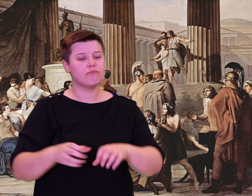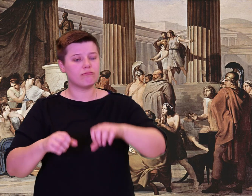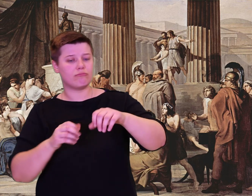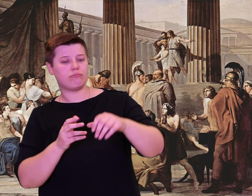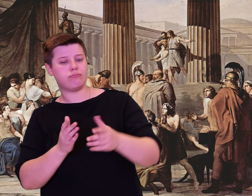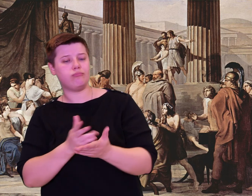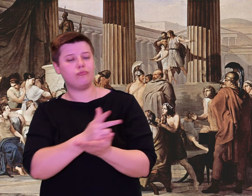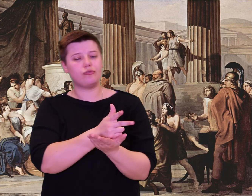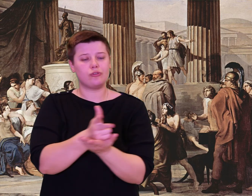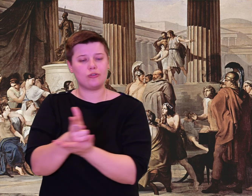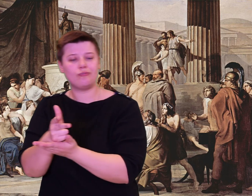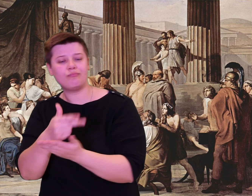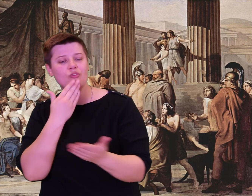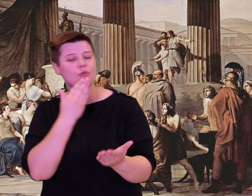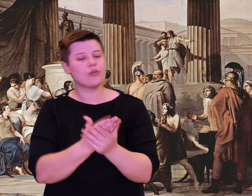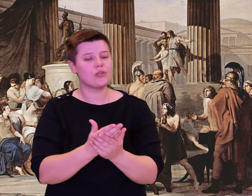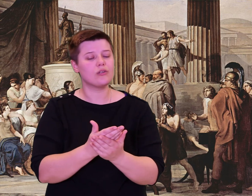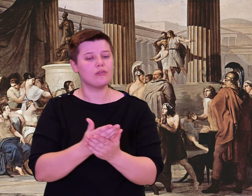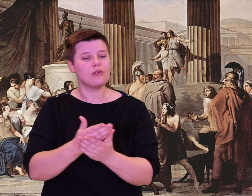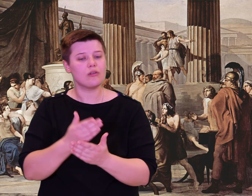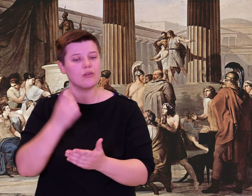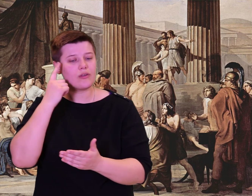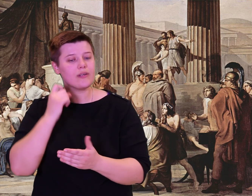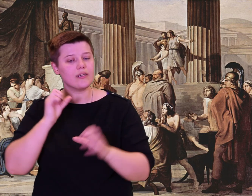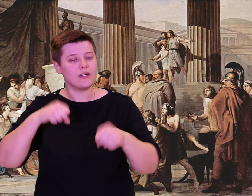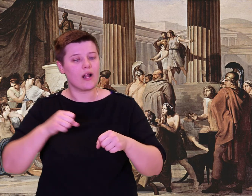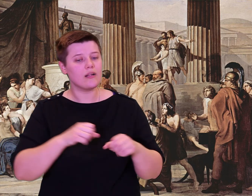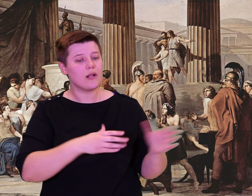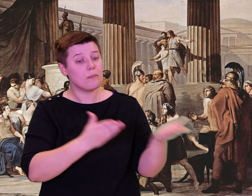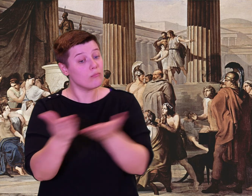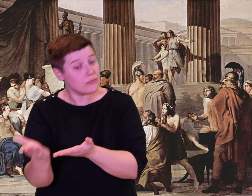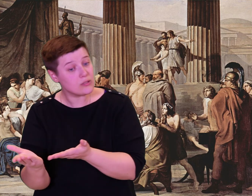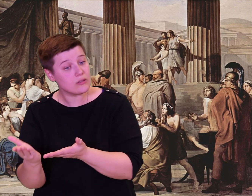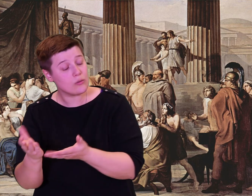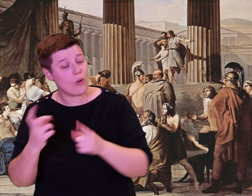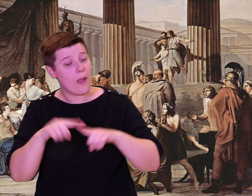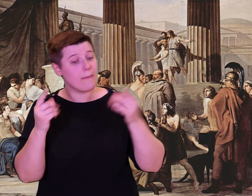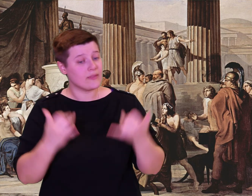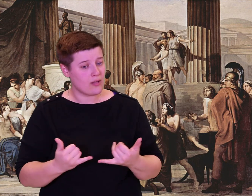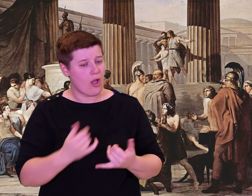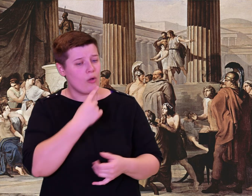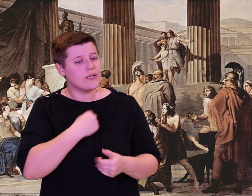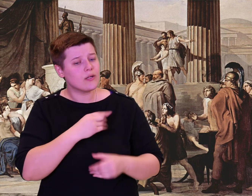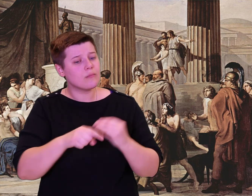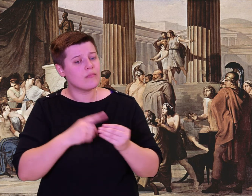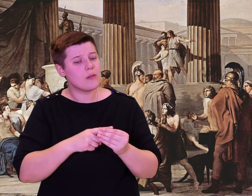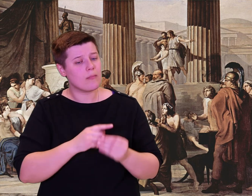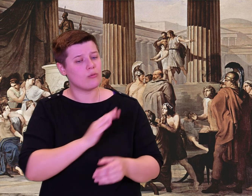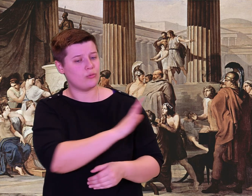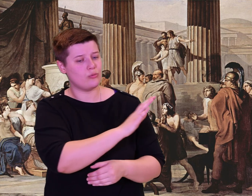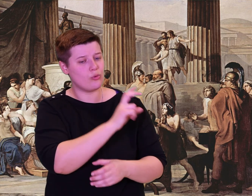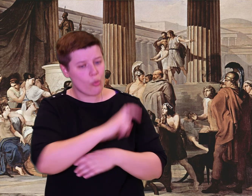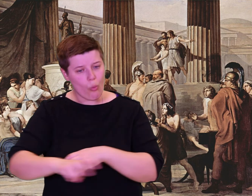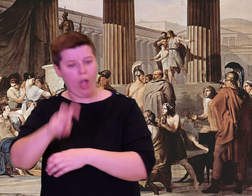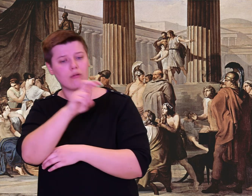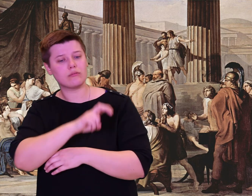nameless, poor or noble, since parents give a name to every child at birth. And